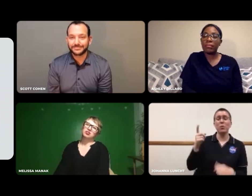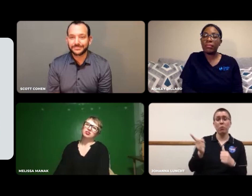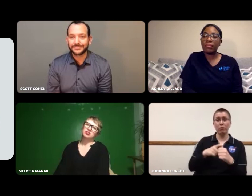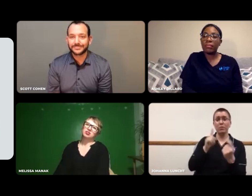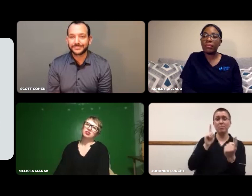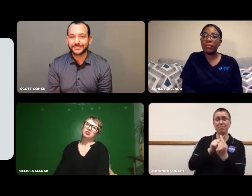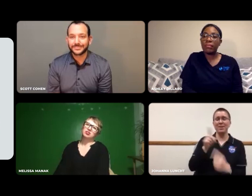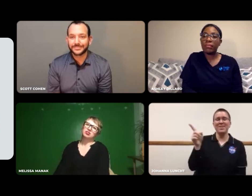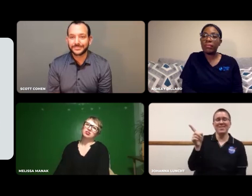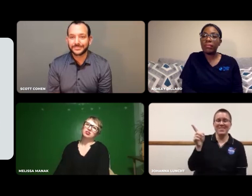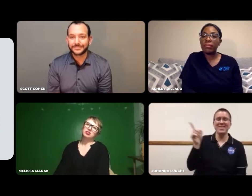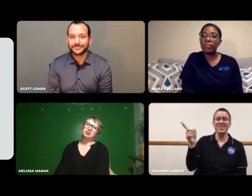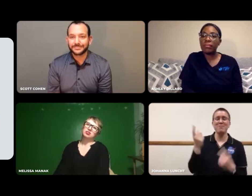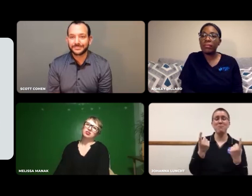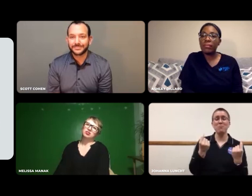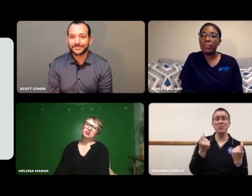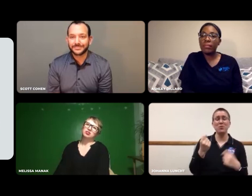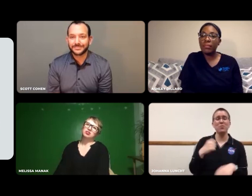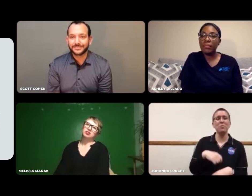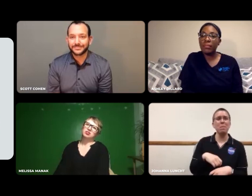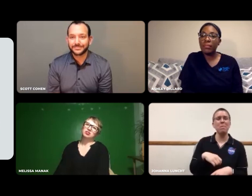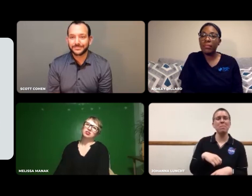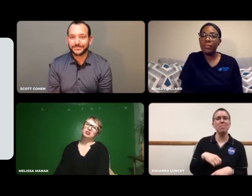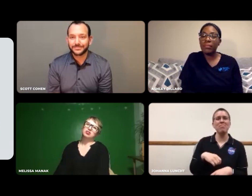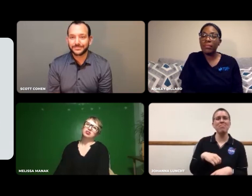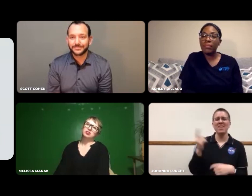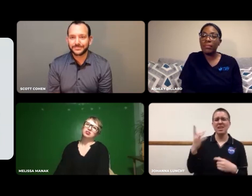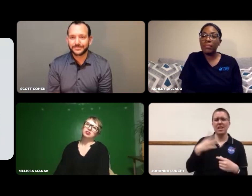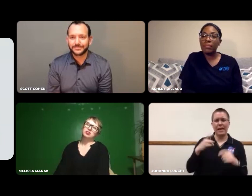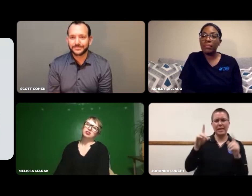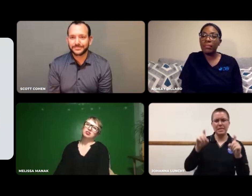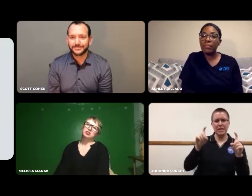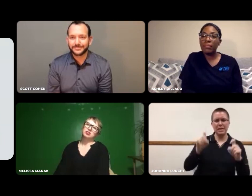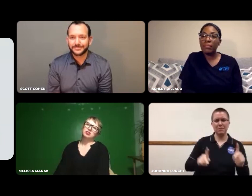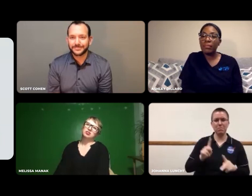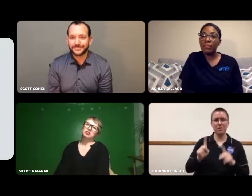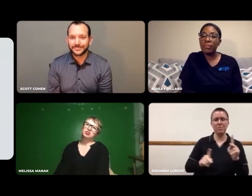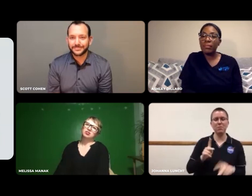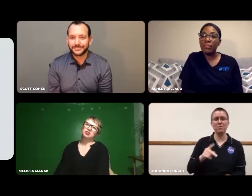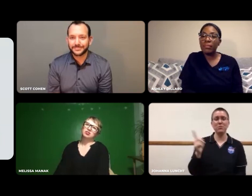When you meet him for the first time, he likes to test people.